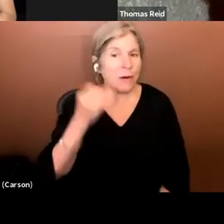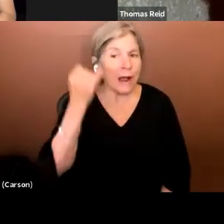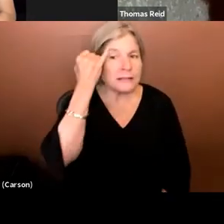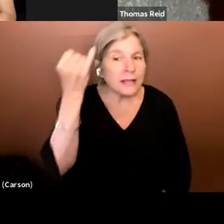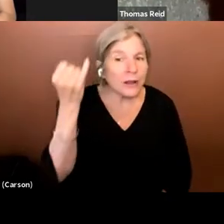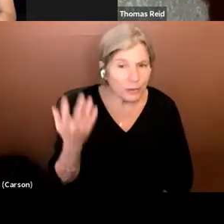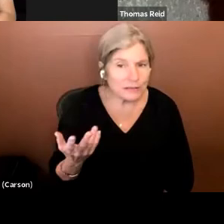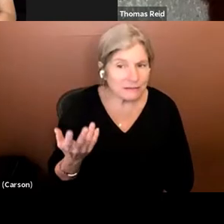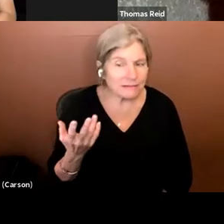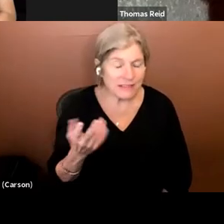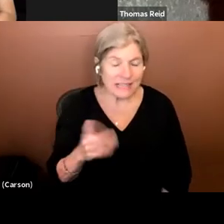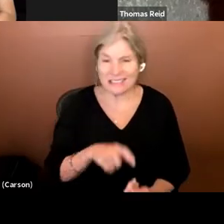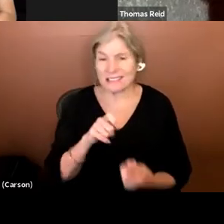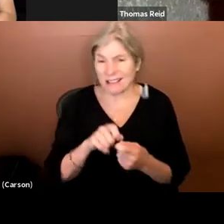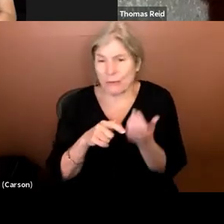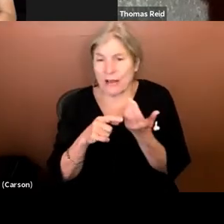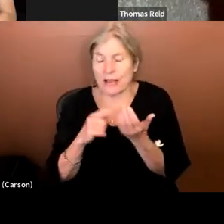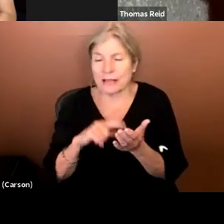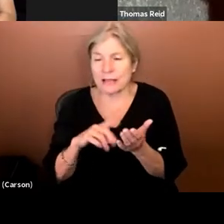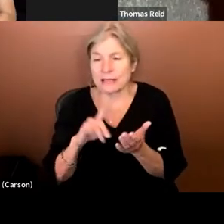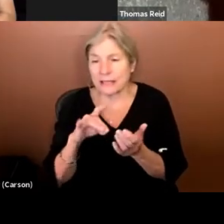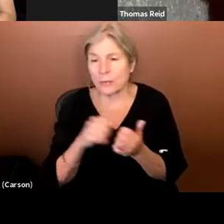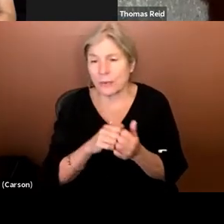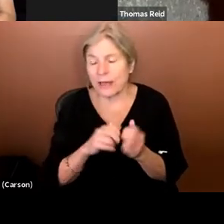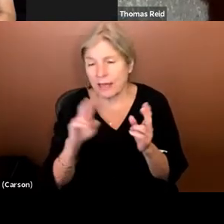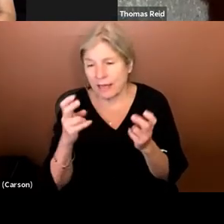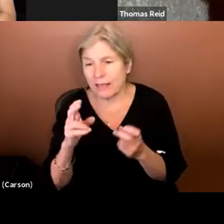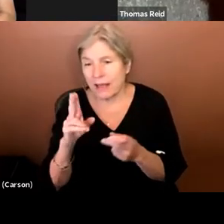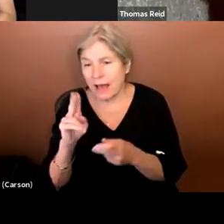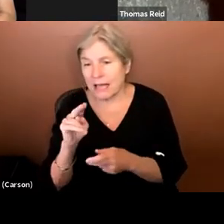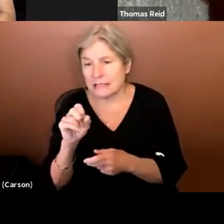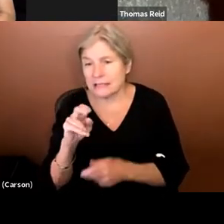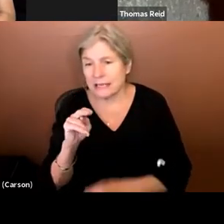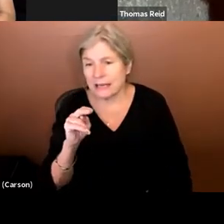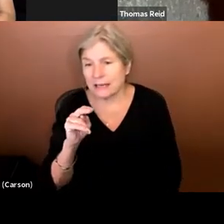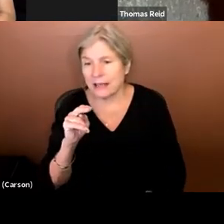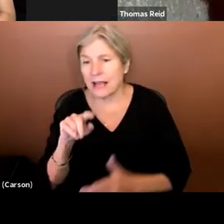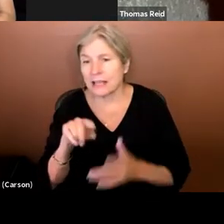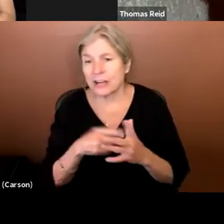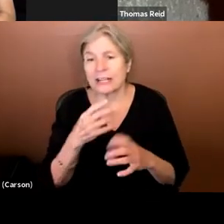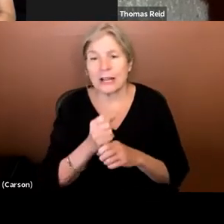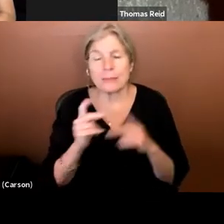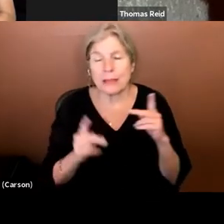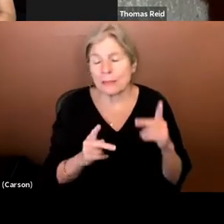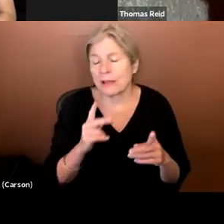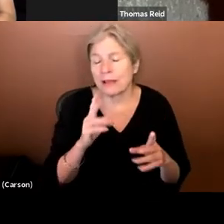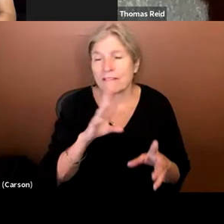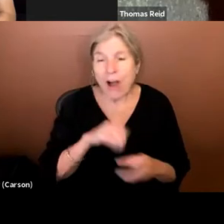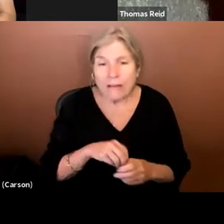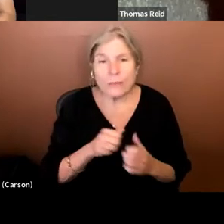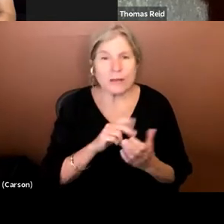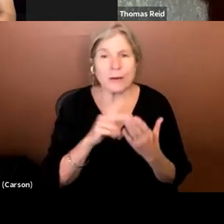which is exactly what I did with Unseen, I started getting people involved in the project. And the